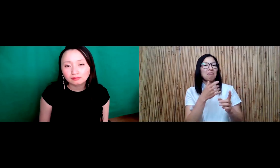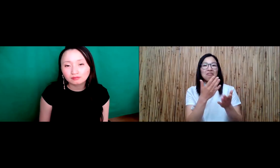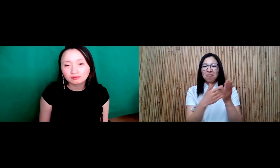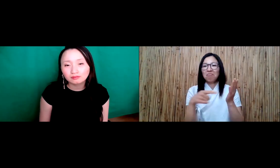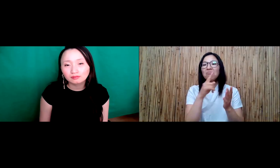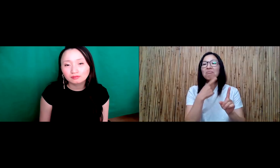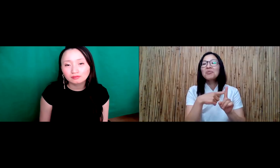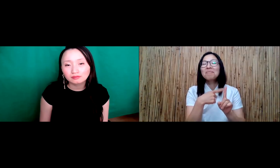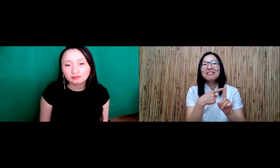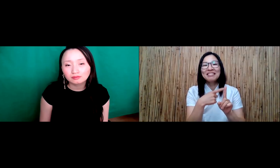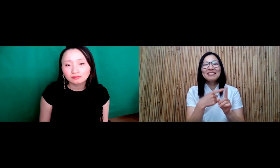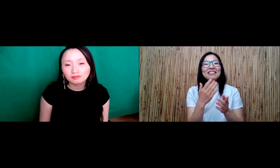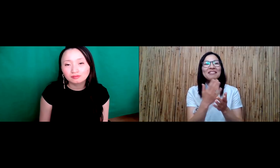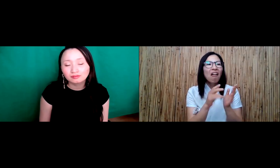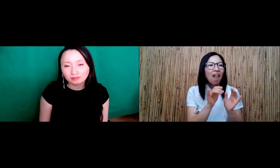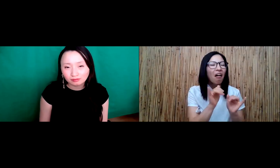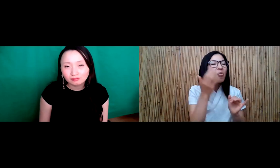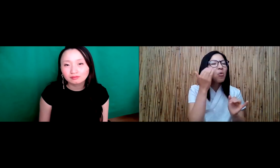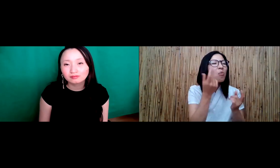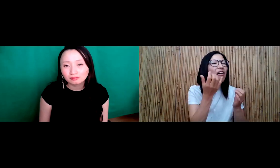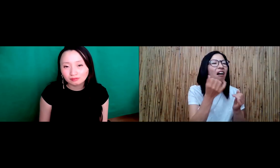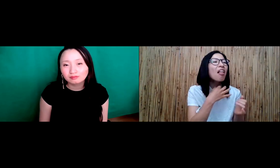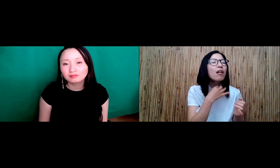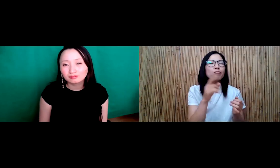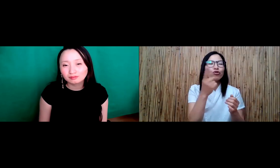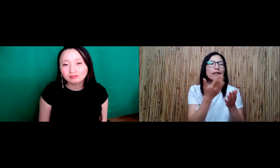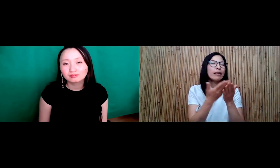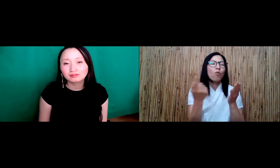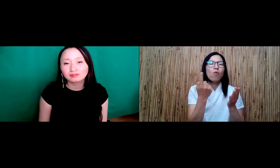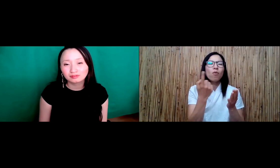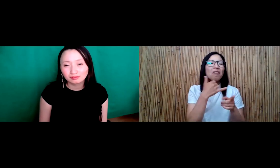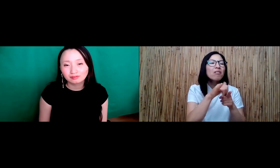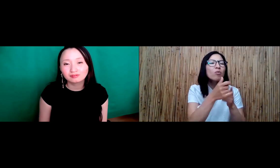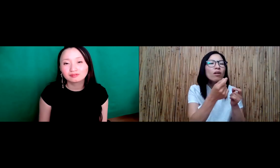languages I have I have four languages you know between Korean language American silence